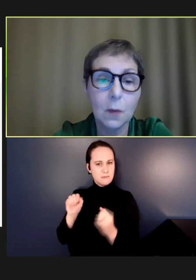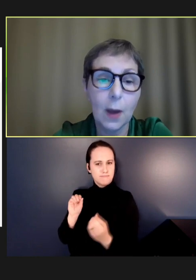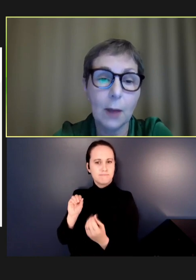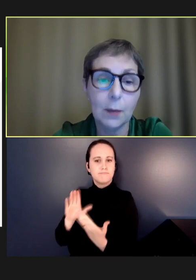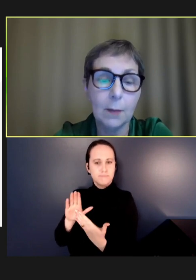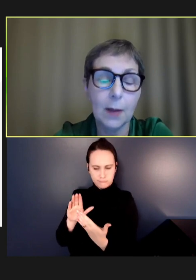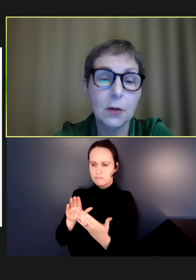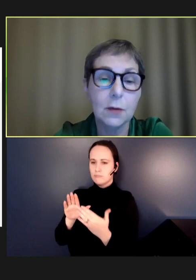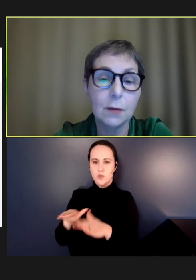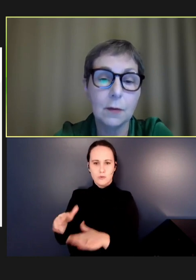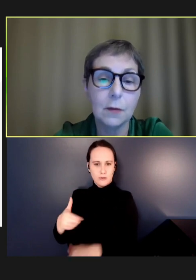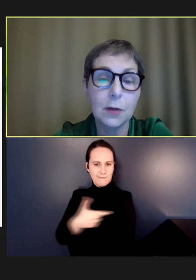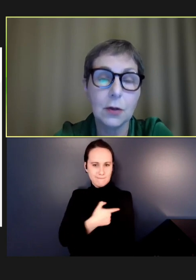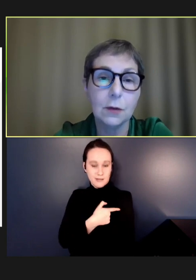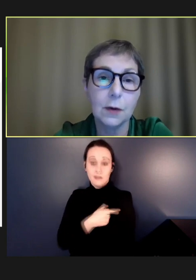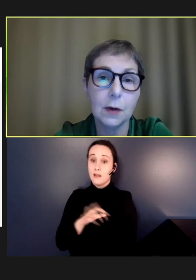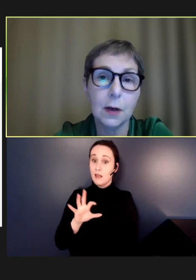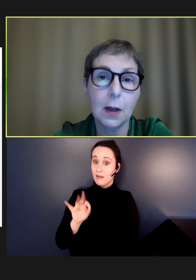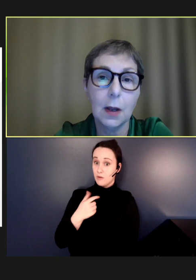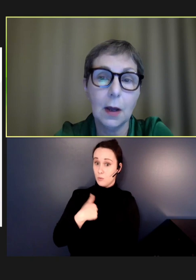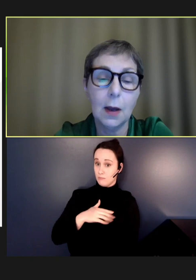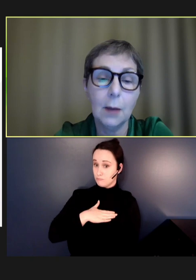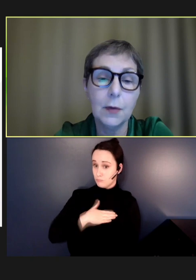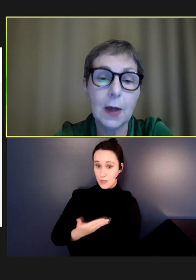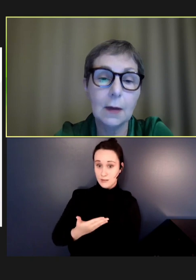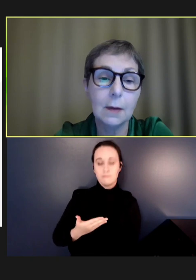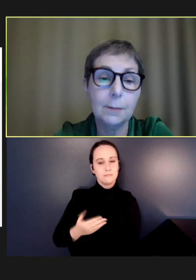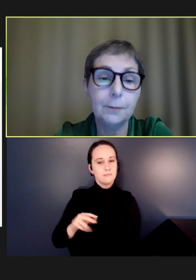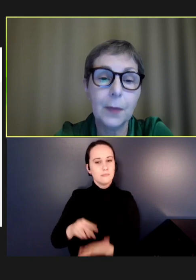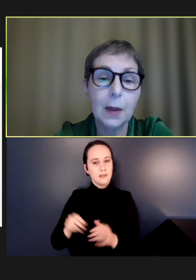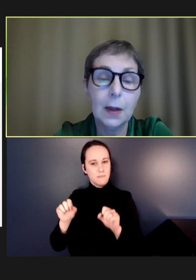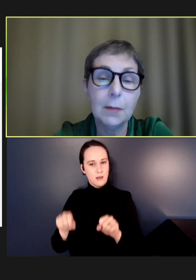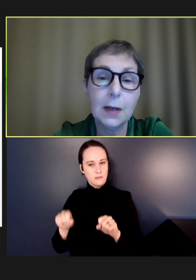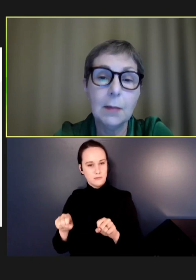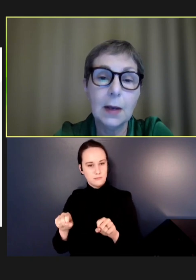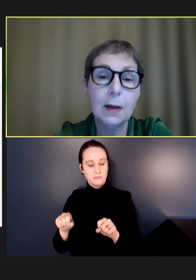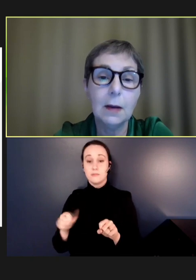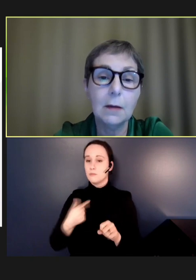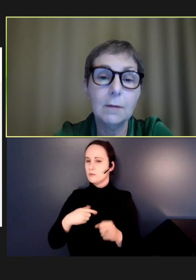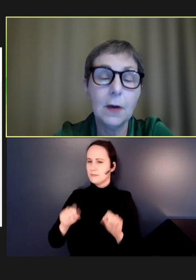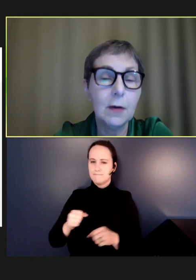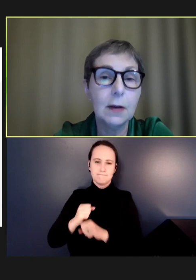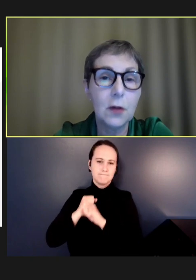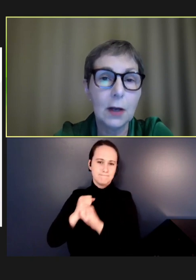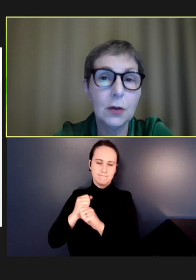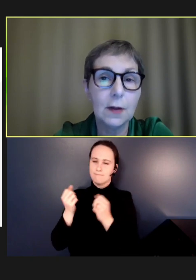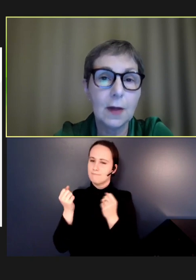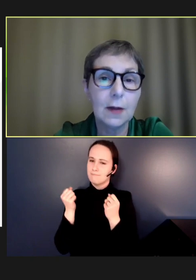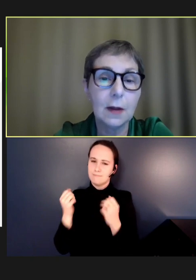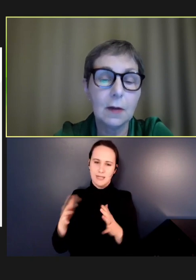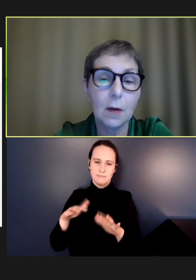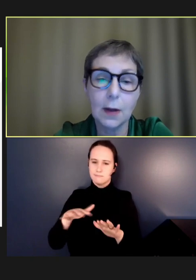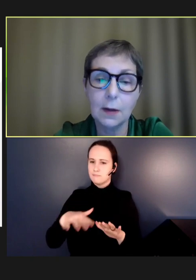way. And we manage to reach children and protect them in many, many very challenging settings. So,